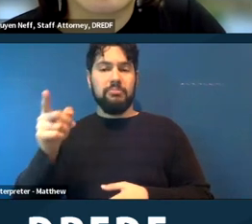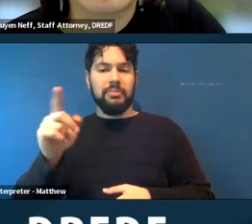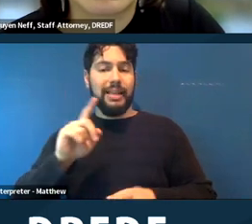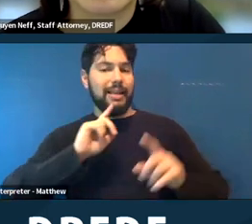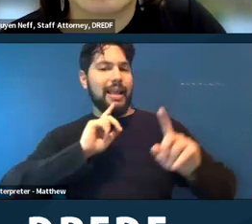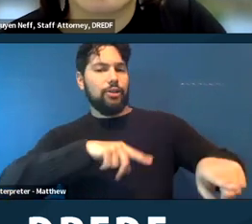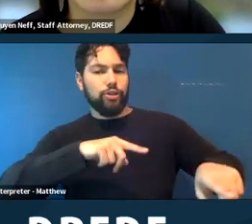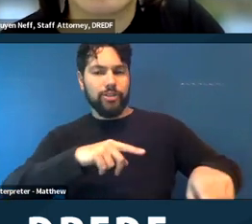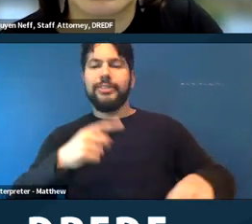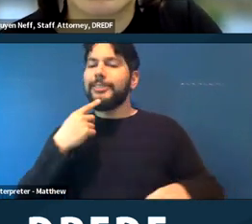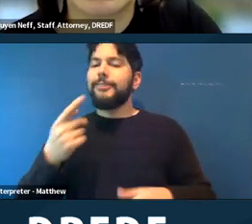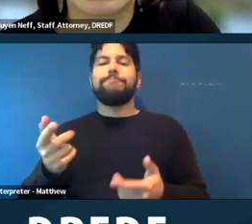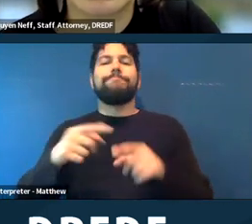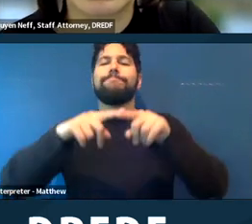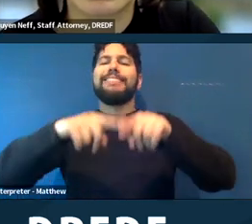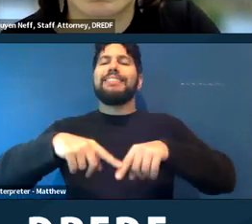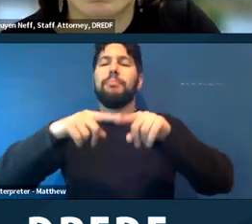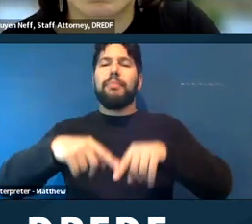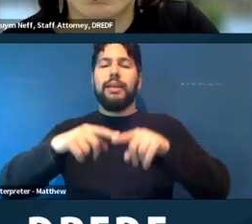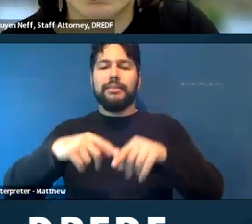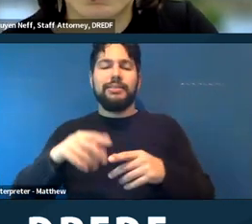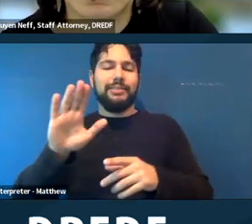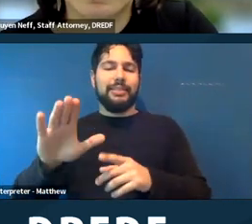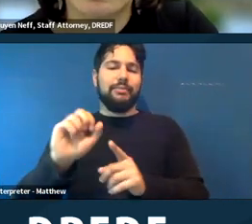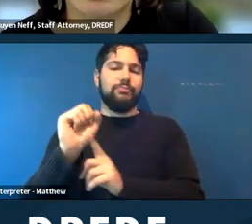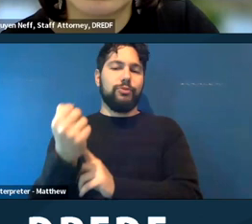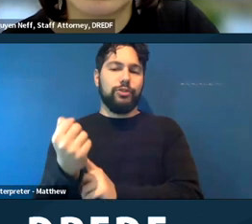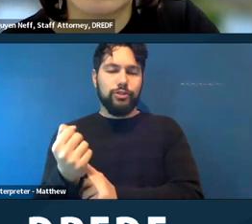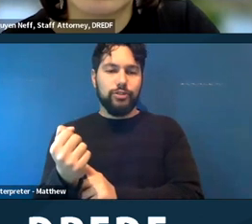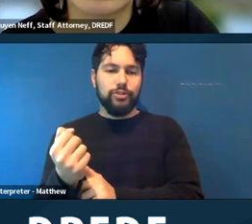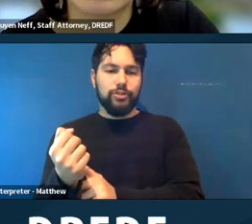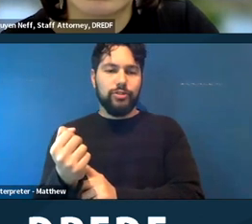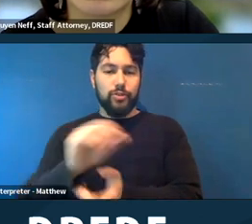which is, it would depend on the totality of circumstances, access to bathrooms,